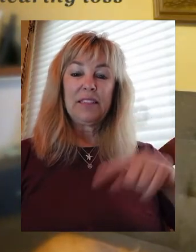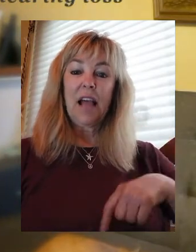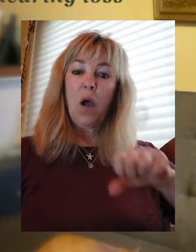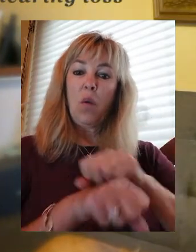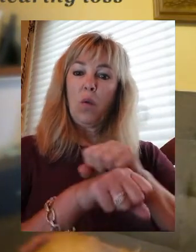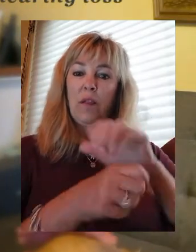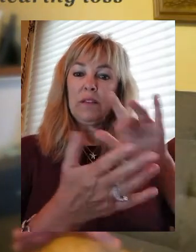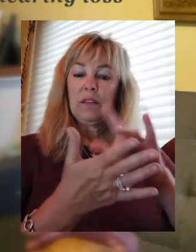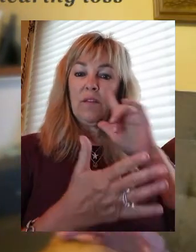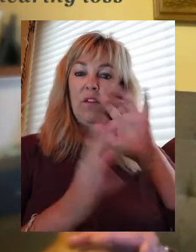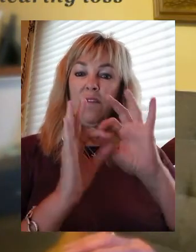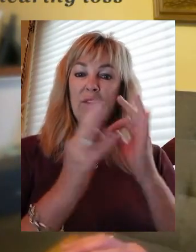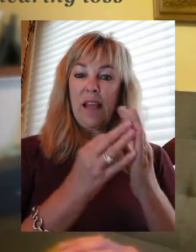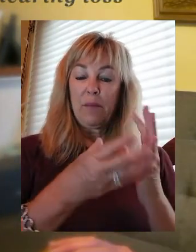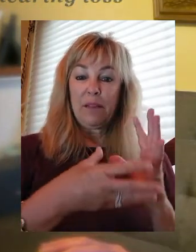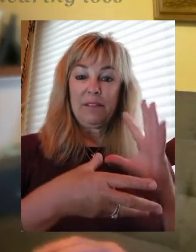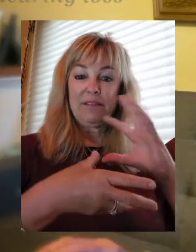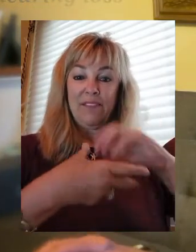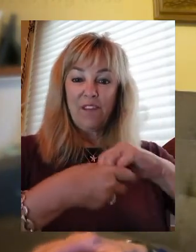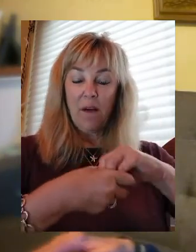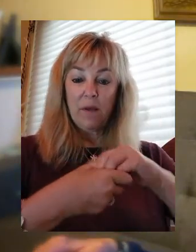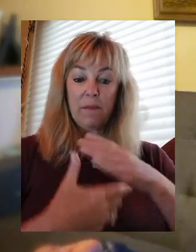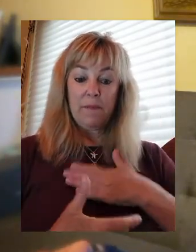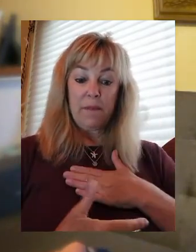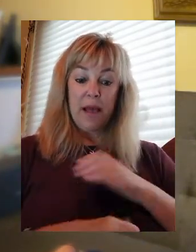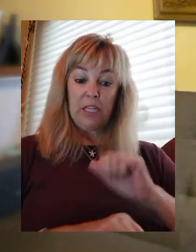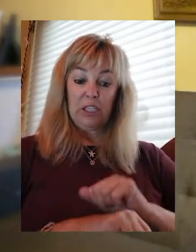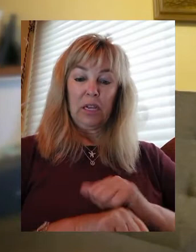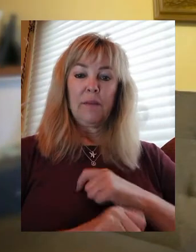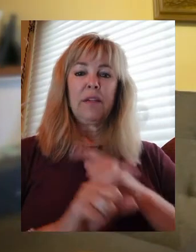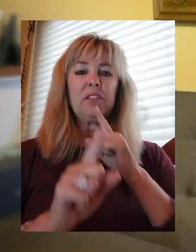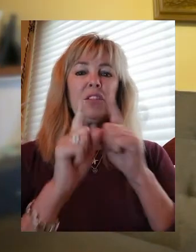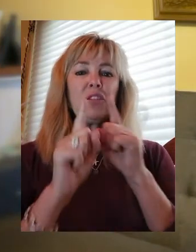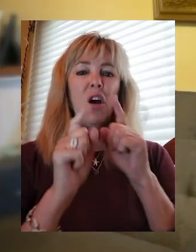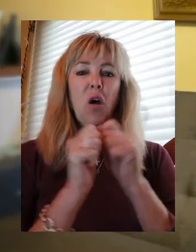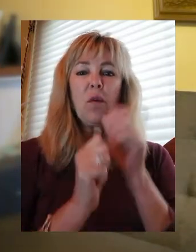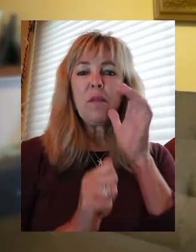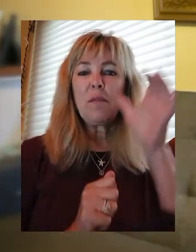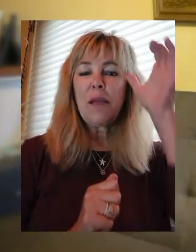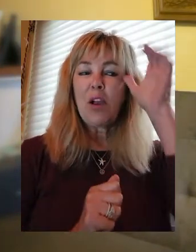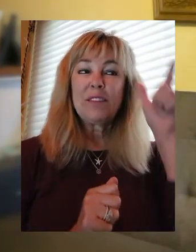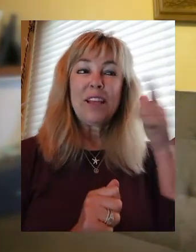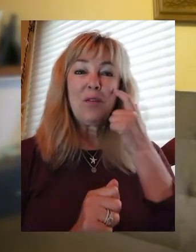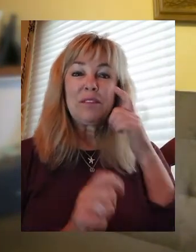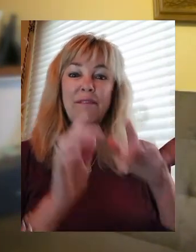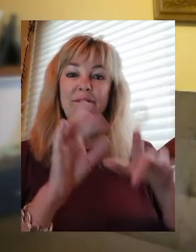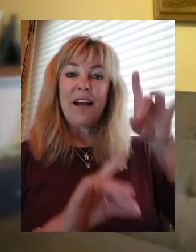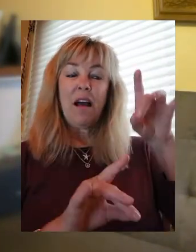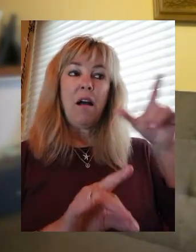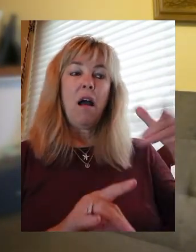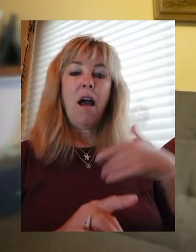As part of my job, I talk with parents who just found out that their child has a hearing loss.